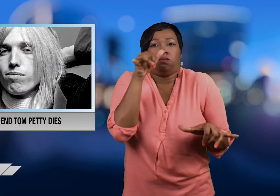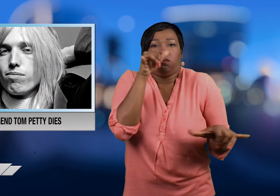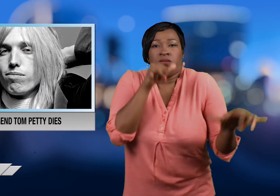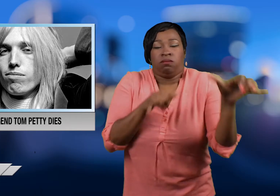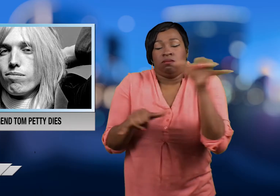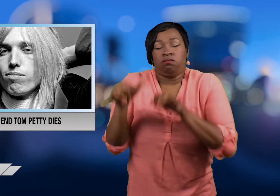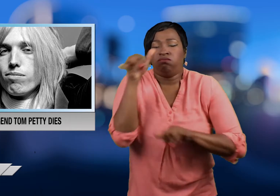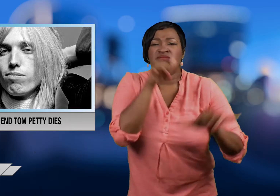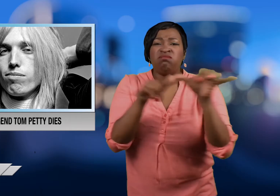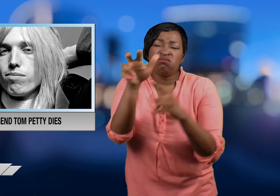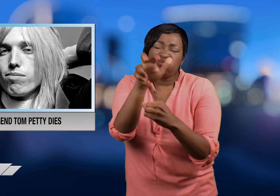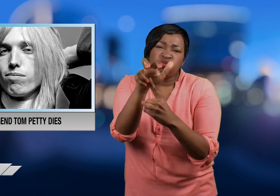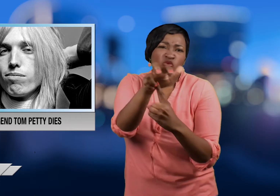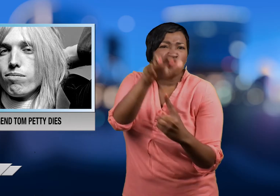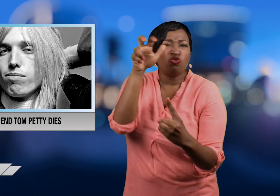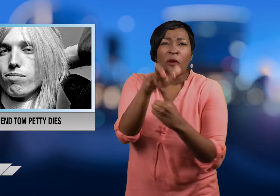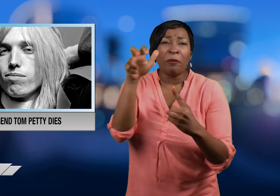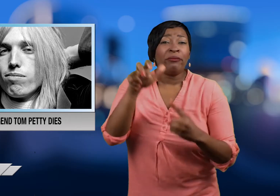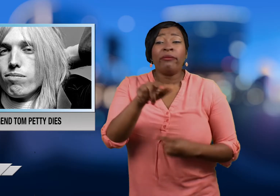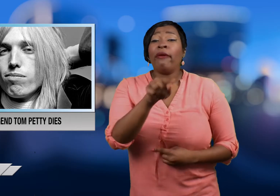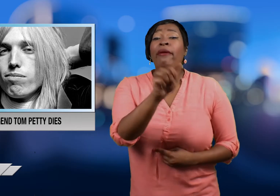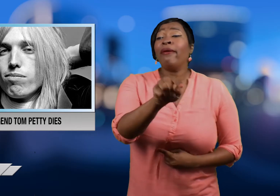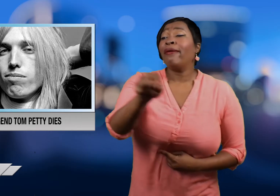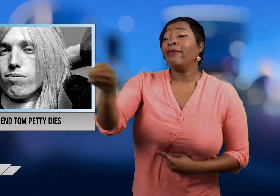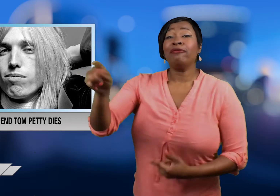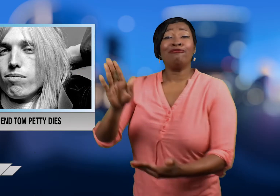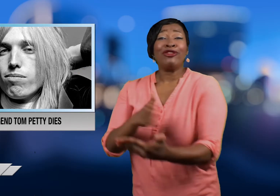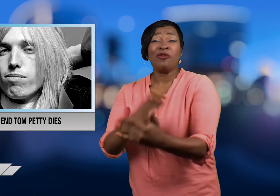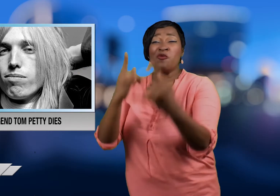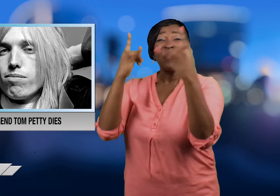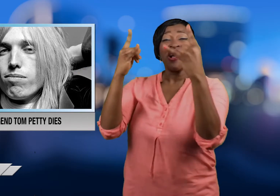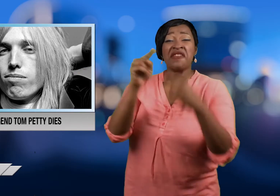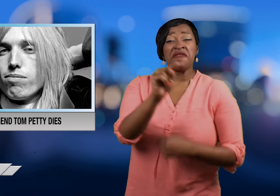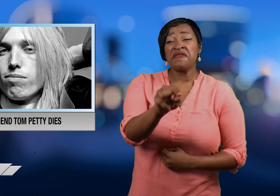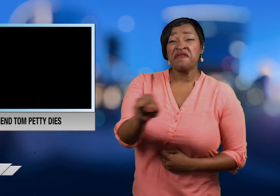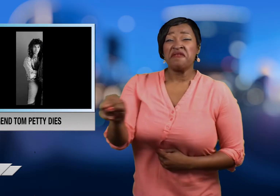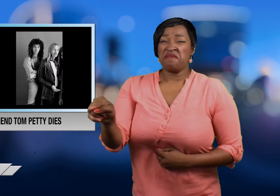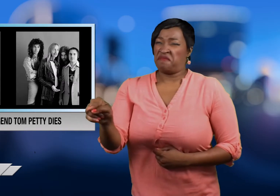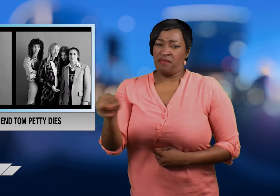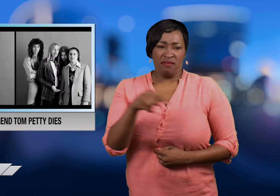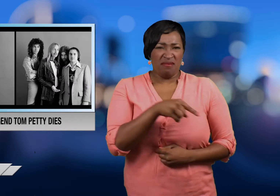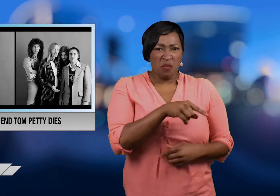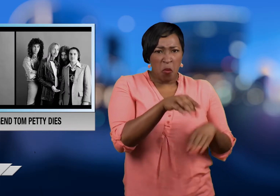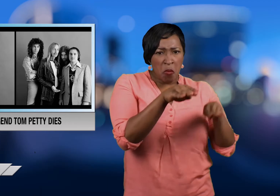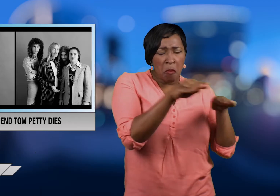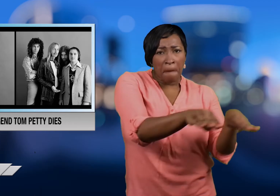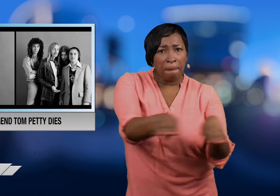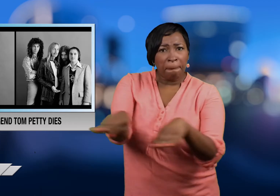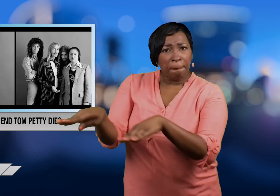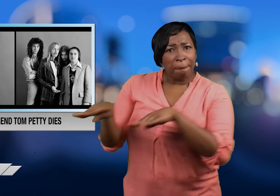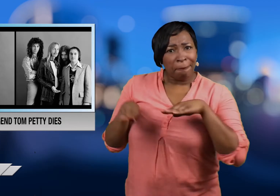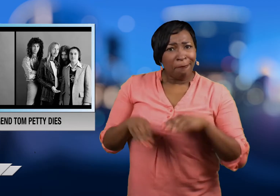was the best rock n roll band in the world.